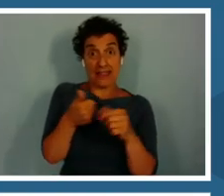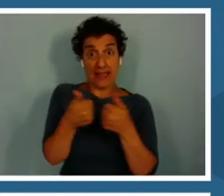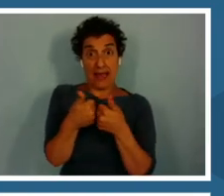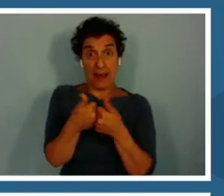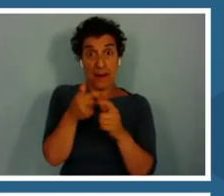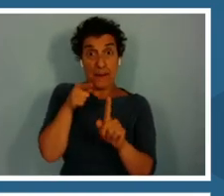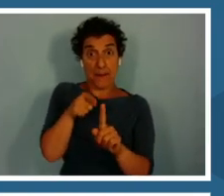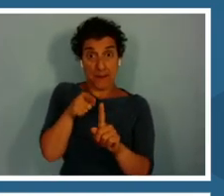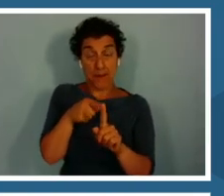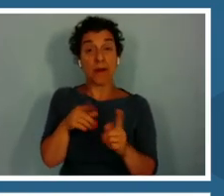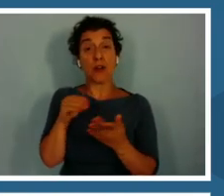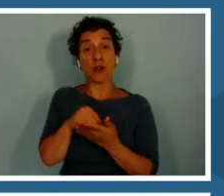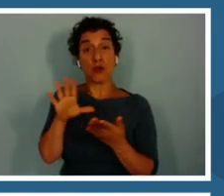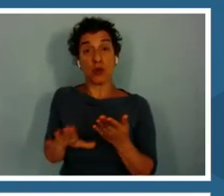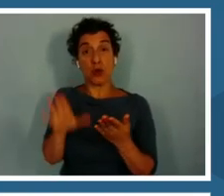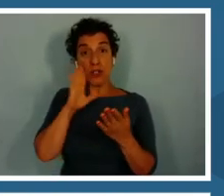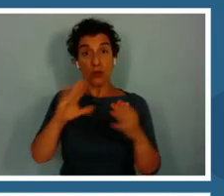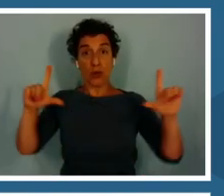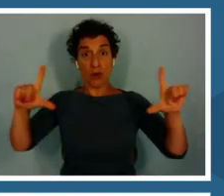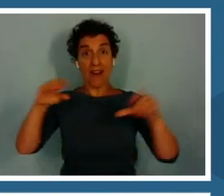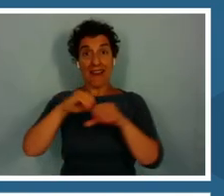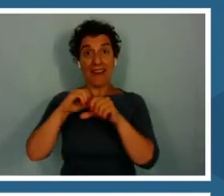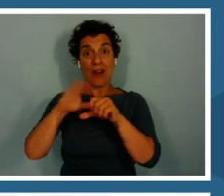this 3-D coral reef.